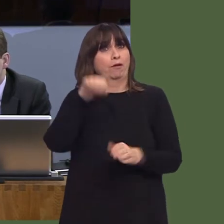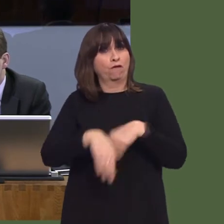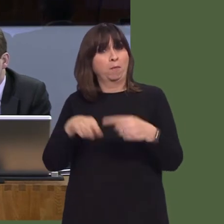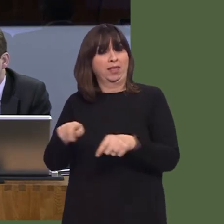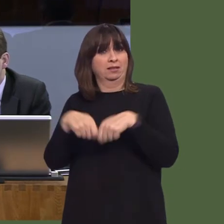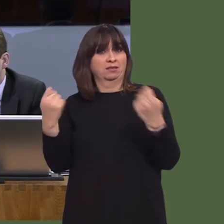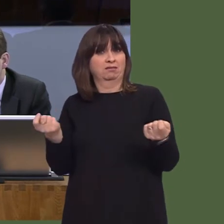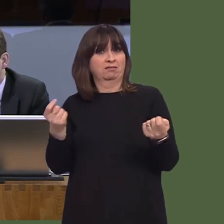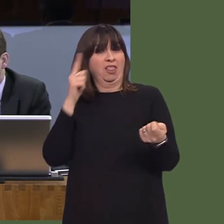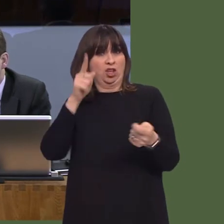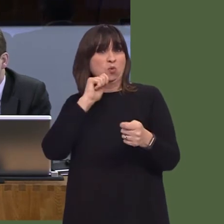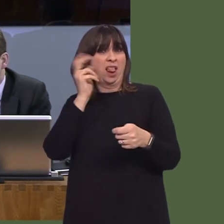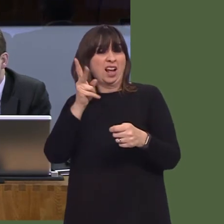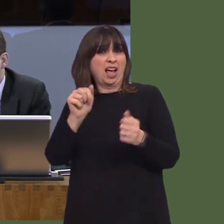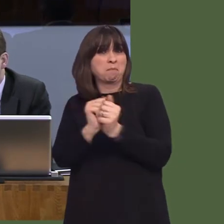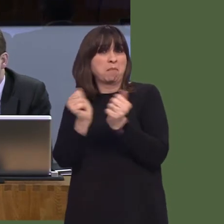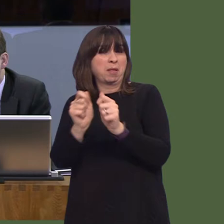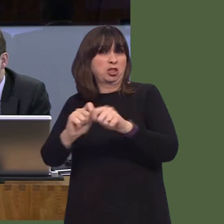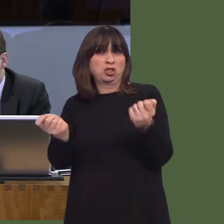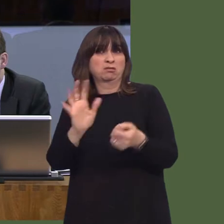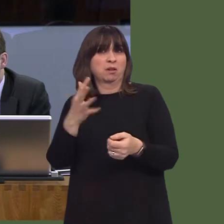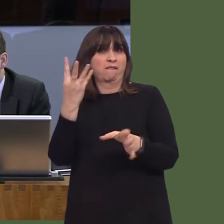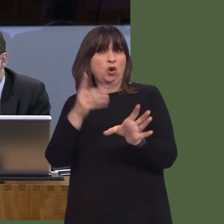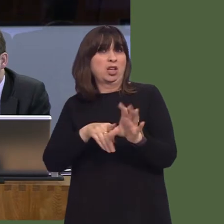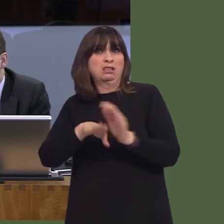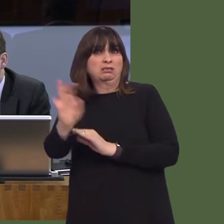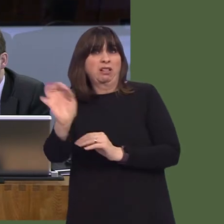OAQ51579 Carwyn Jones AM: Our financial inclusion delivery plan sets out our work with partner organisations.